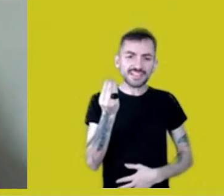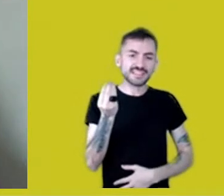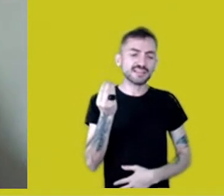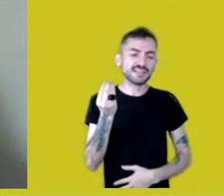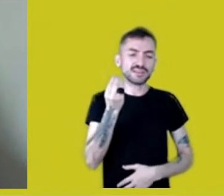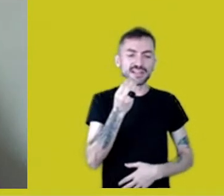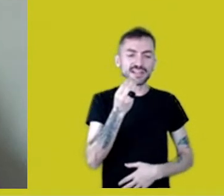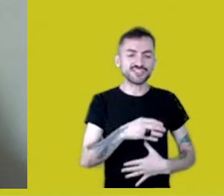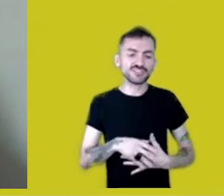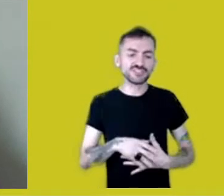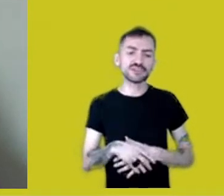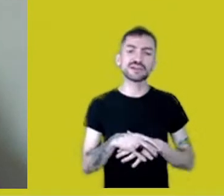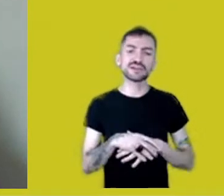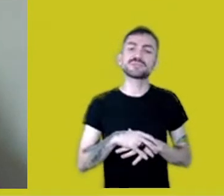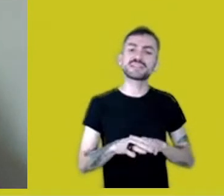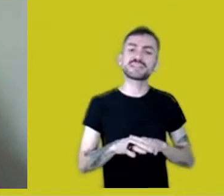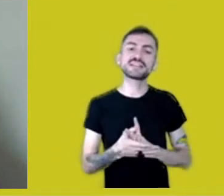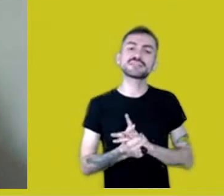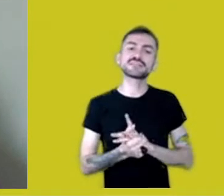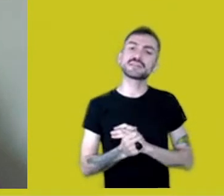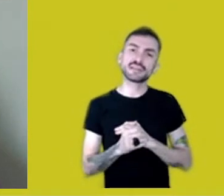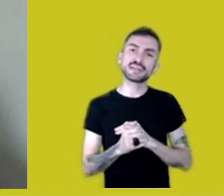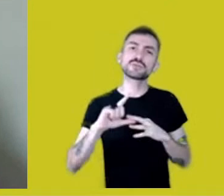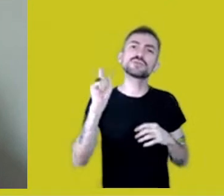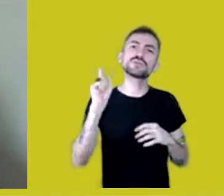some final words from each one of you